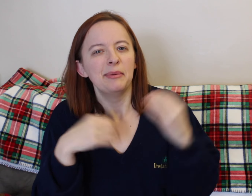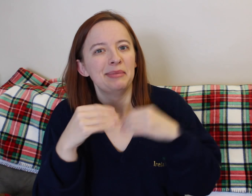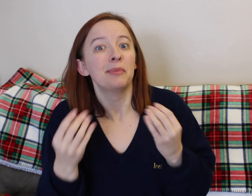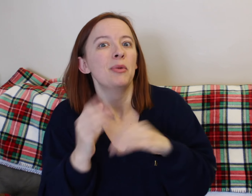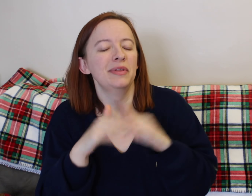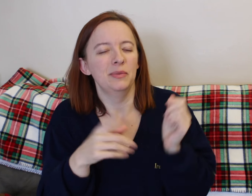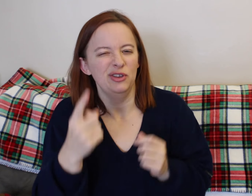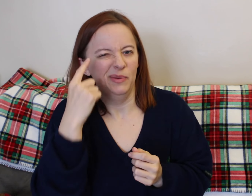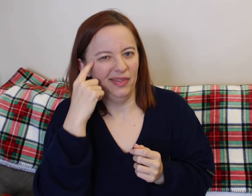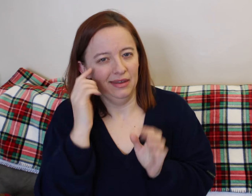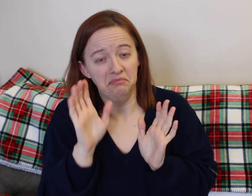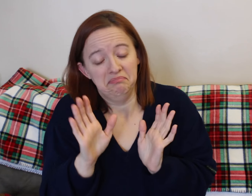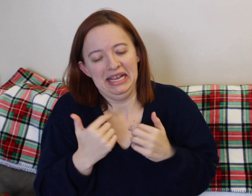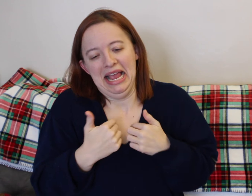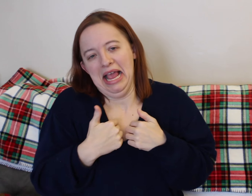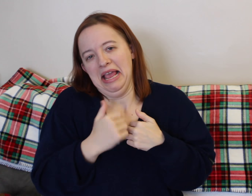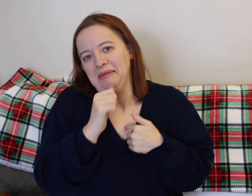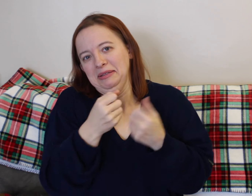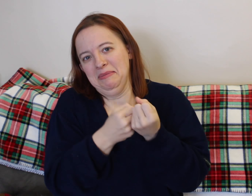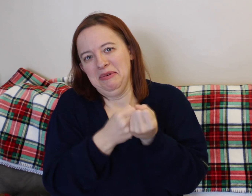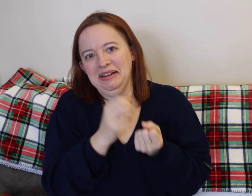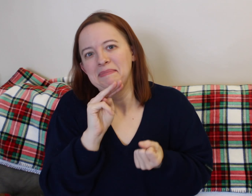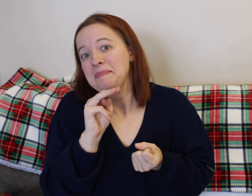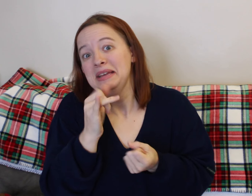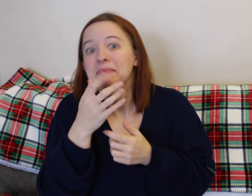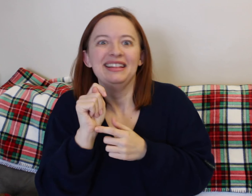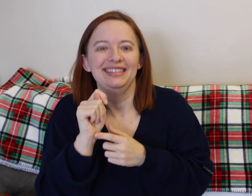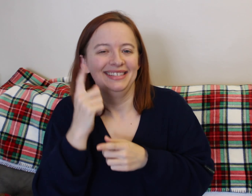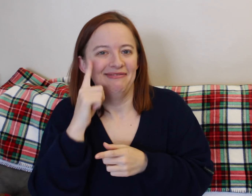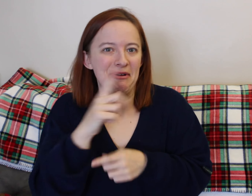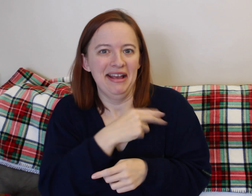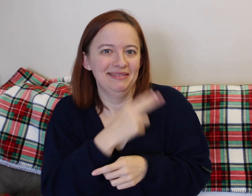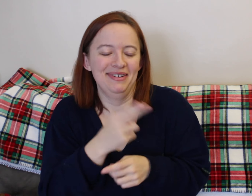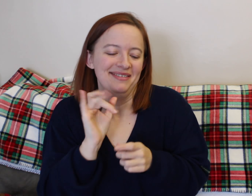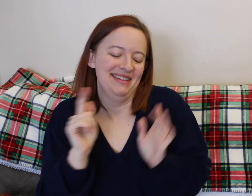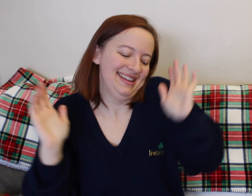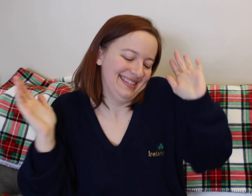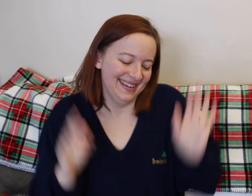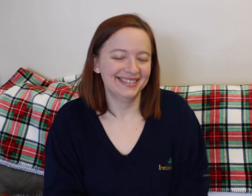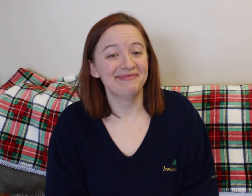You could have an emergency c-section, the baby could end up staying quite a long time in the NICU, for a few days or a week or whatever.